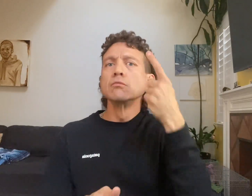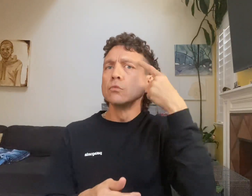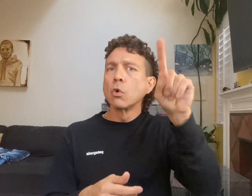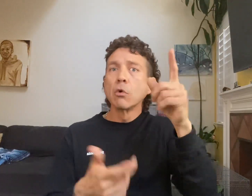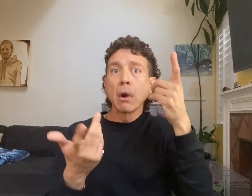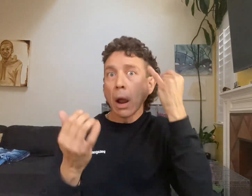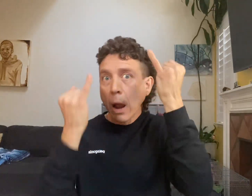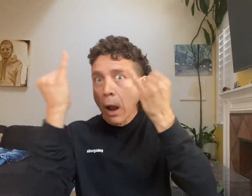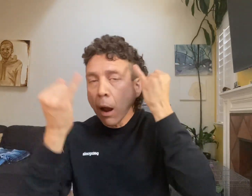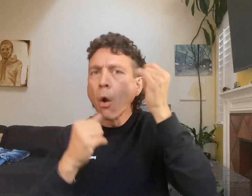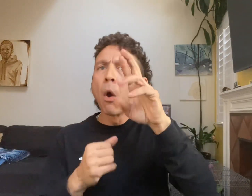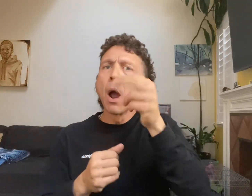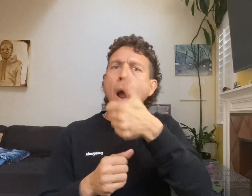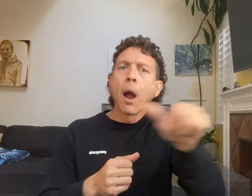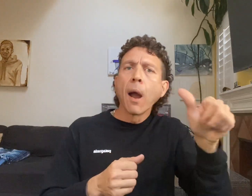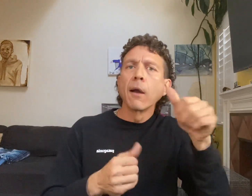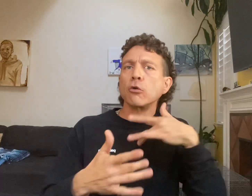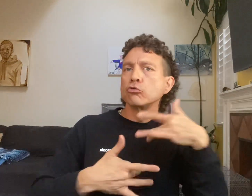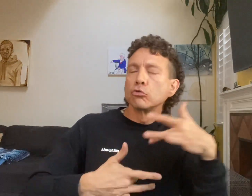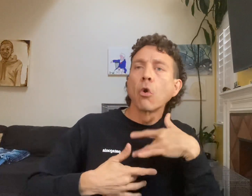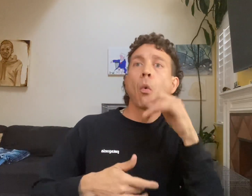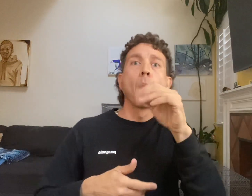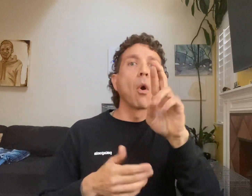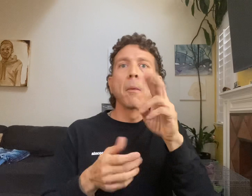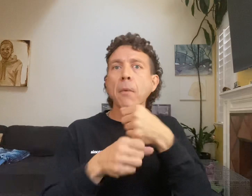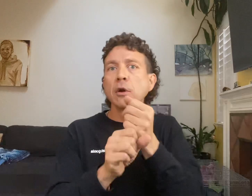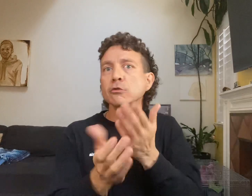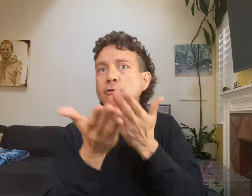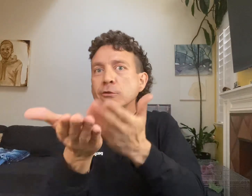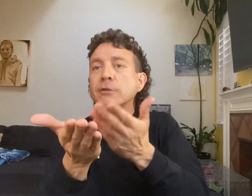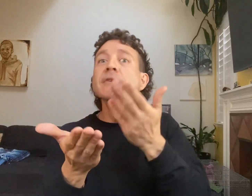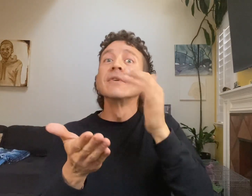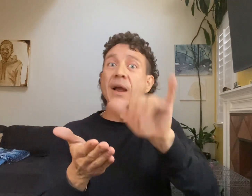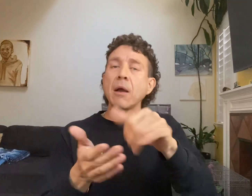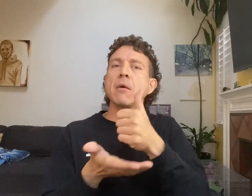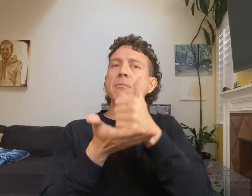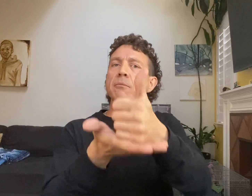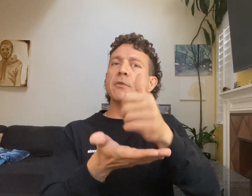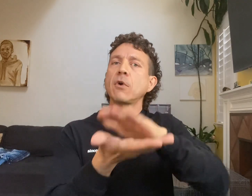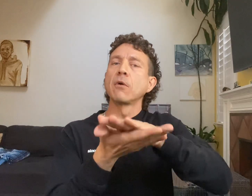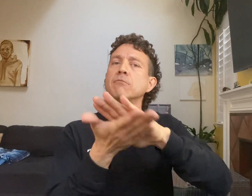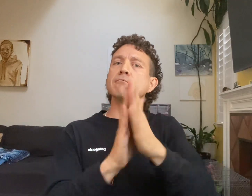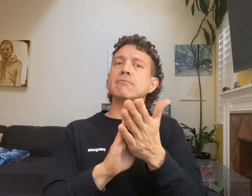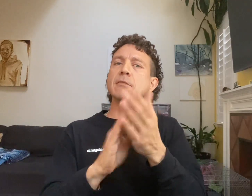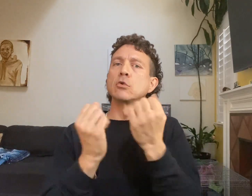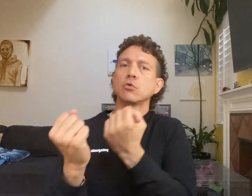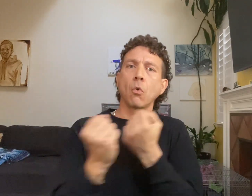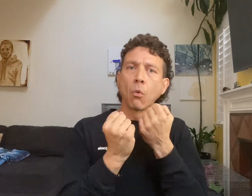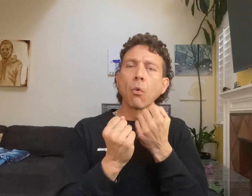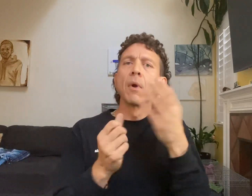for such as ideas, concerns or suggestions that would help